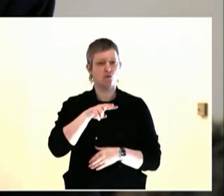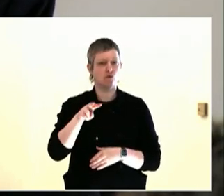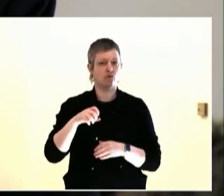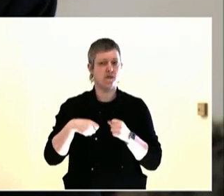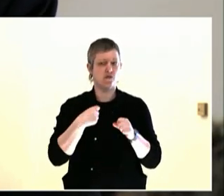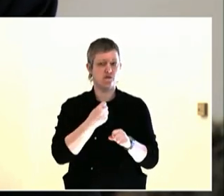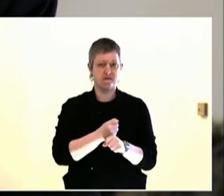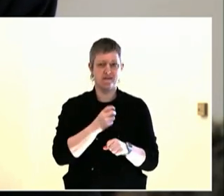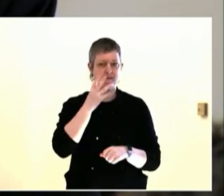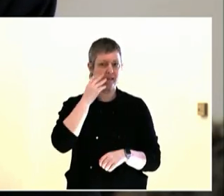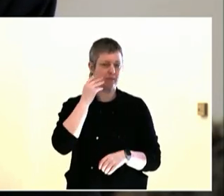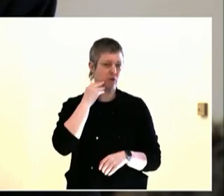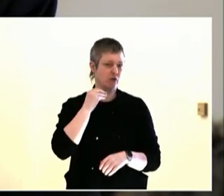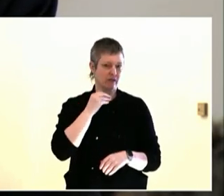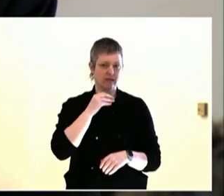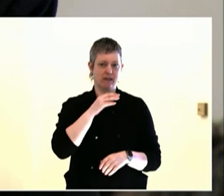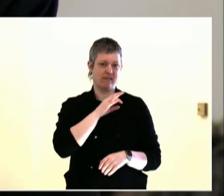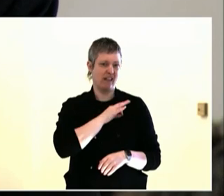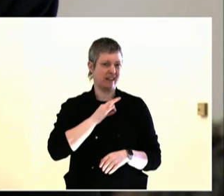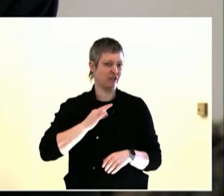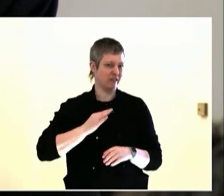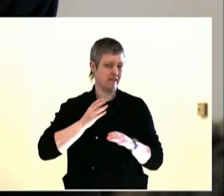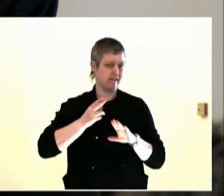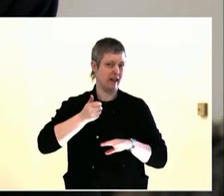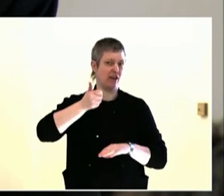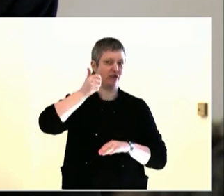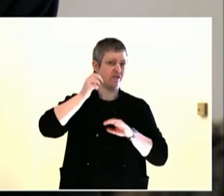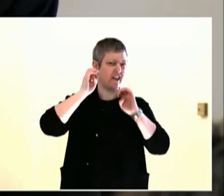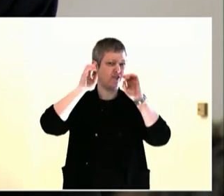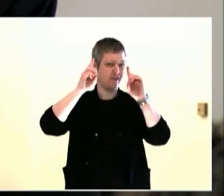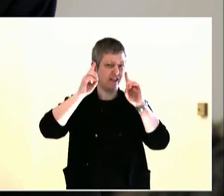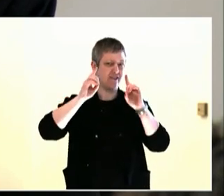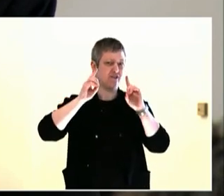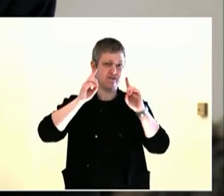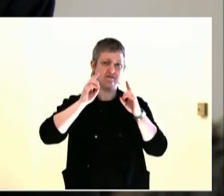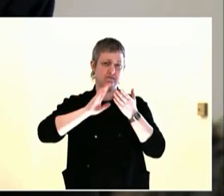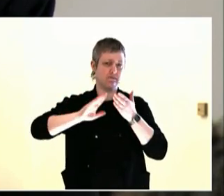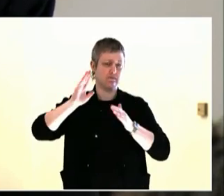what -- why a community is so worried about this space changing its use or something